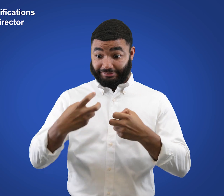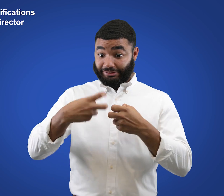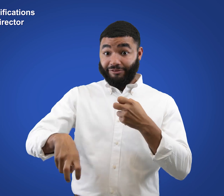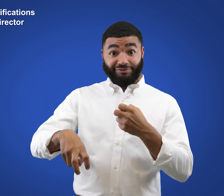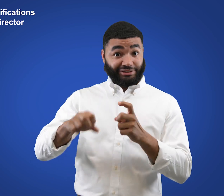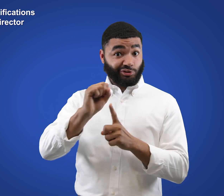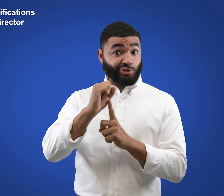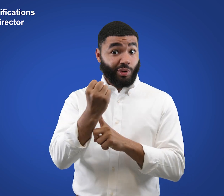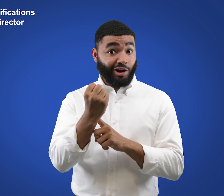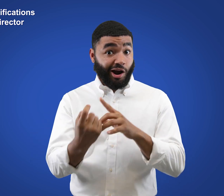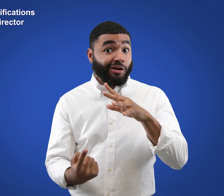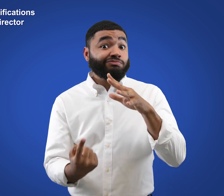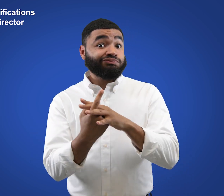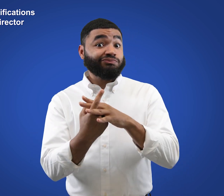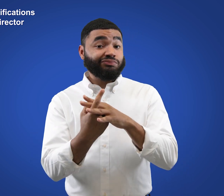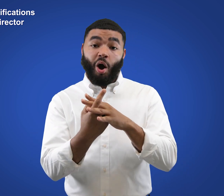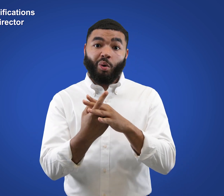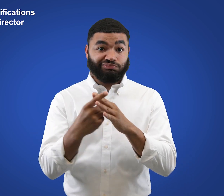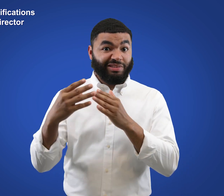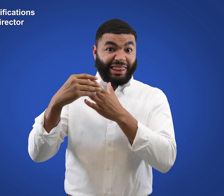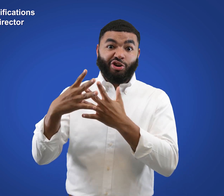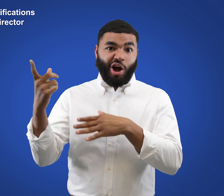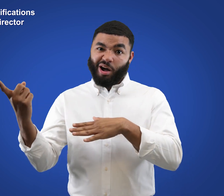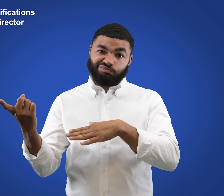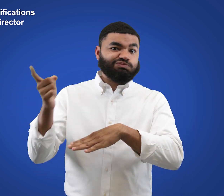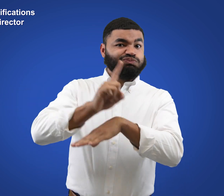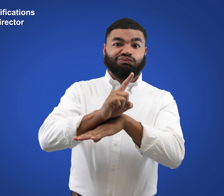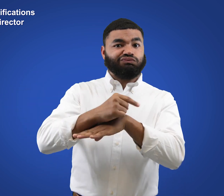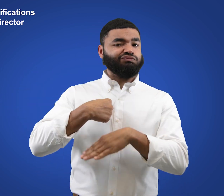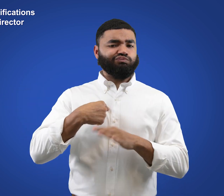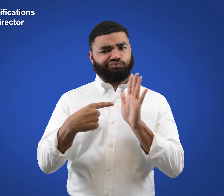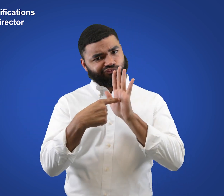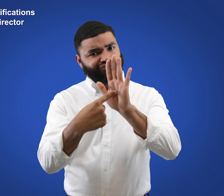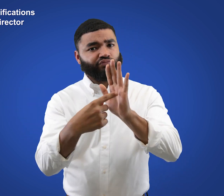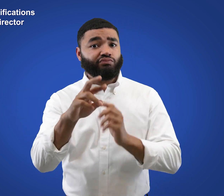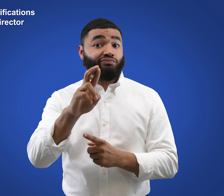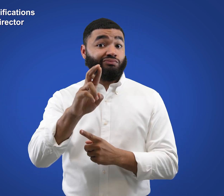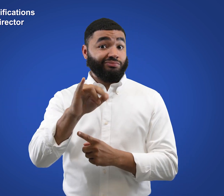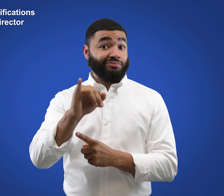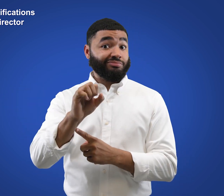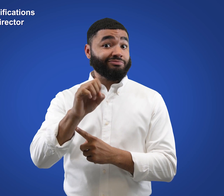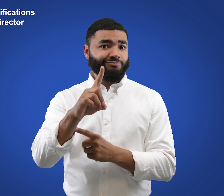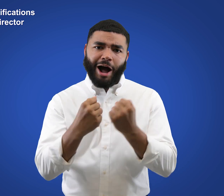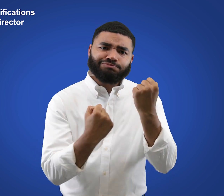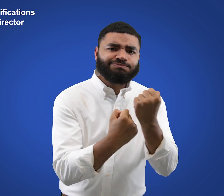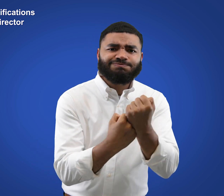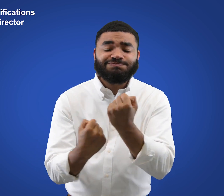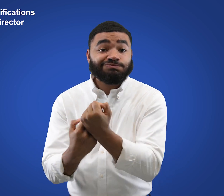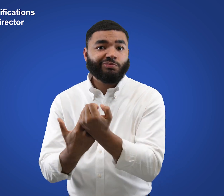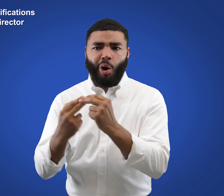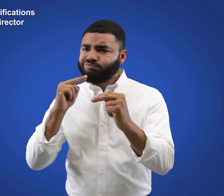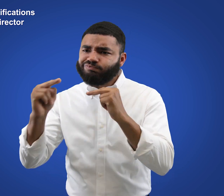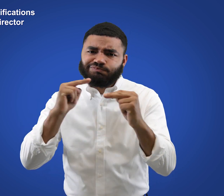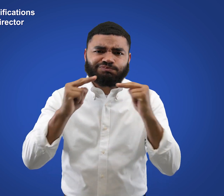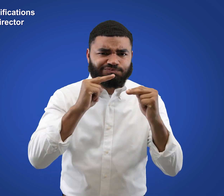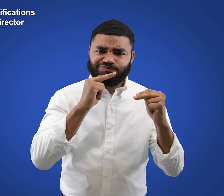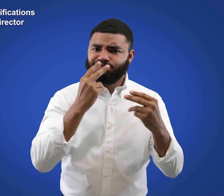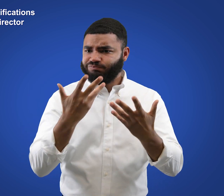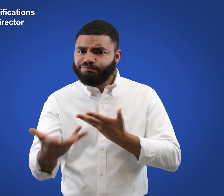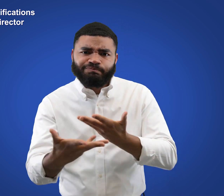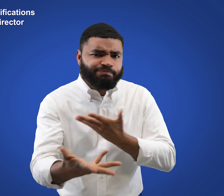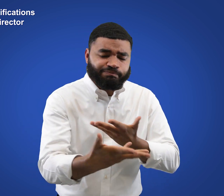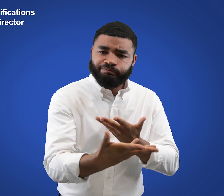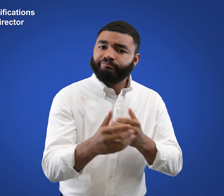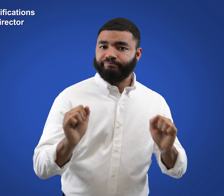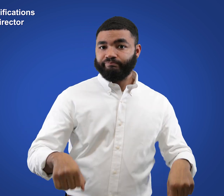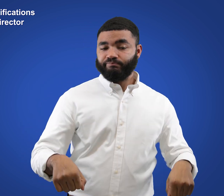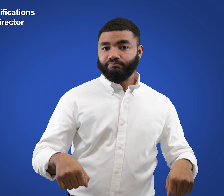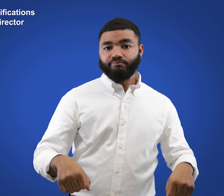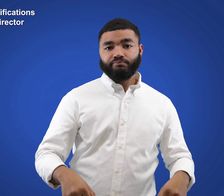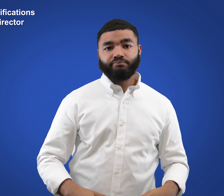Capacity to advocate, negotiate, and represent the RISD in collective bargaining situations.